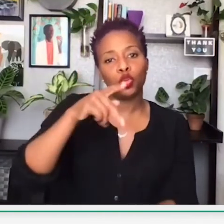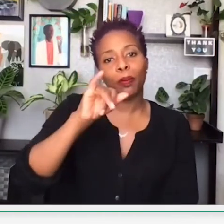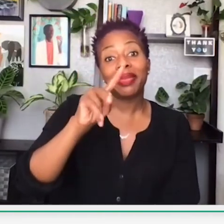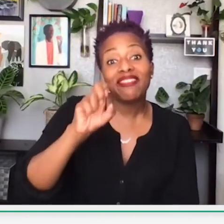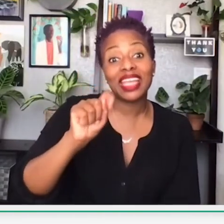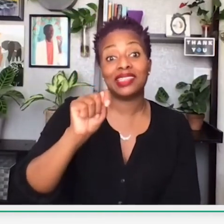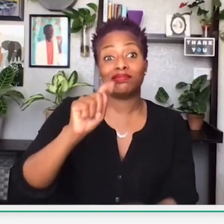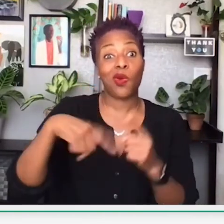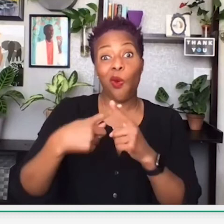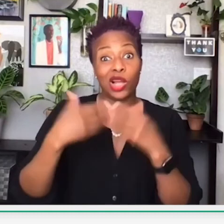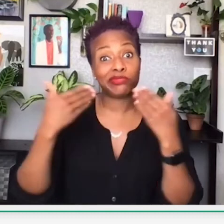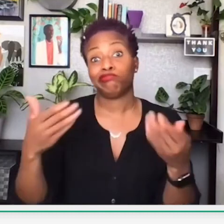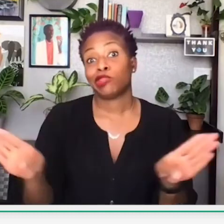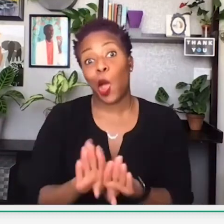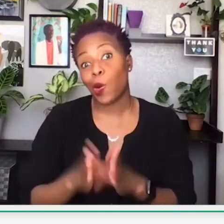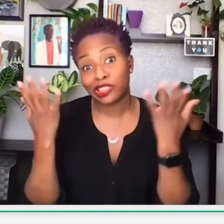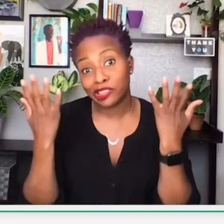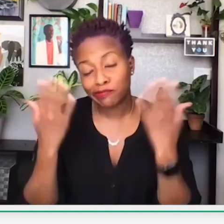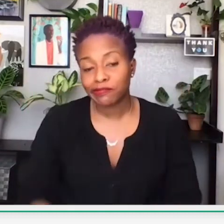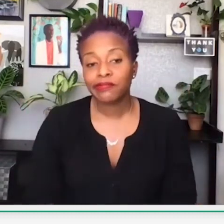that businesses had to figure out. And they